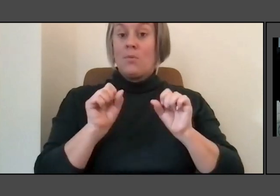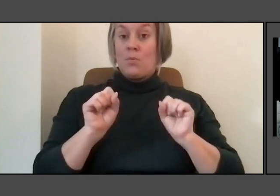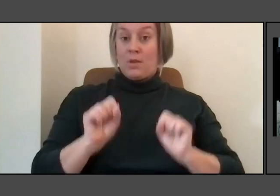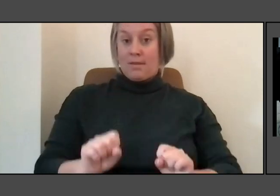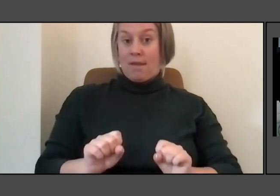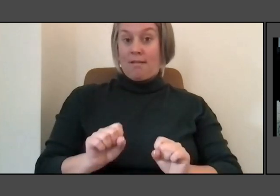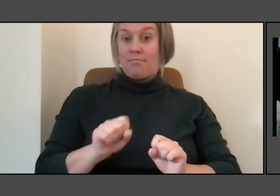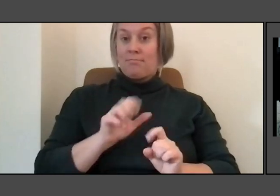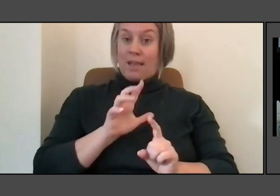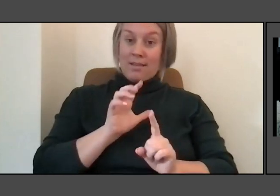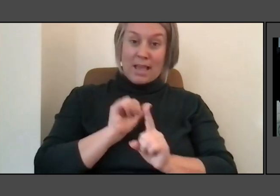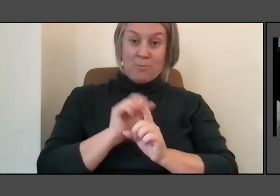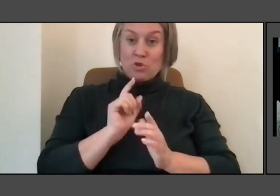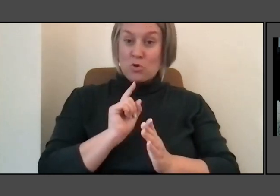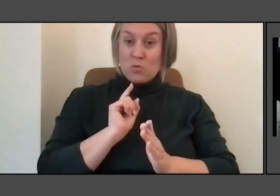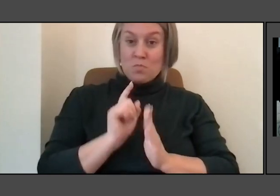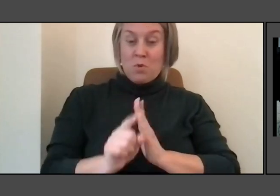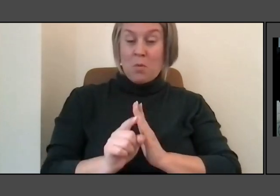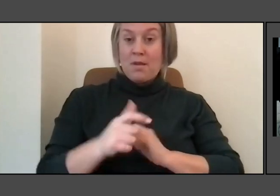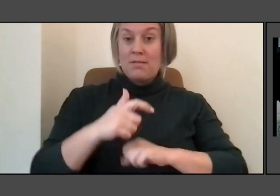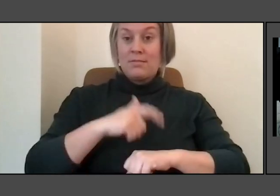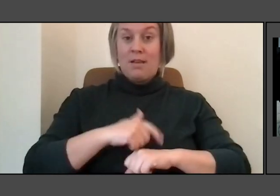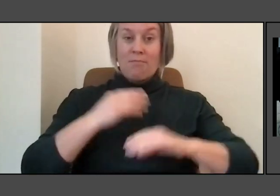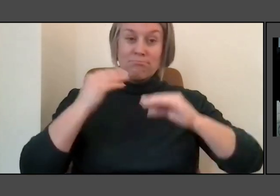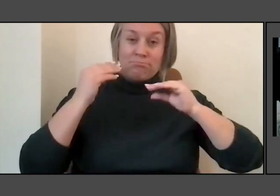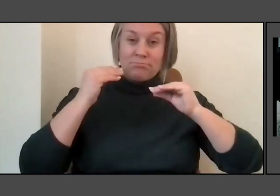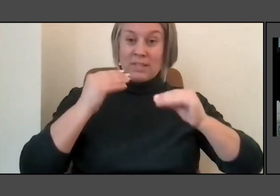teaching a brief history of the Civil rights